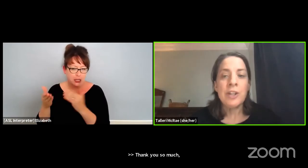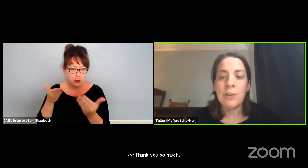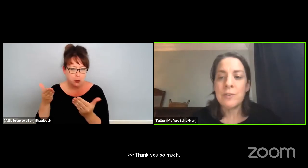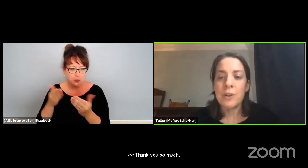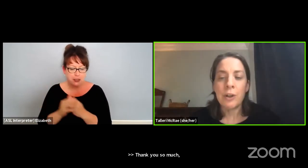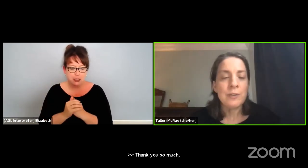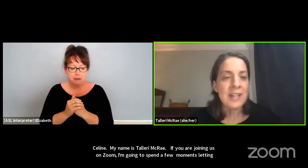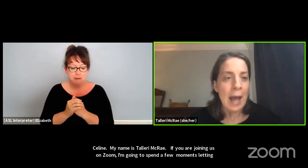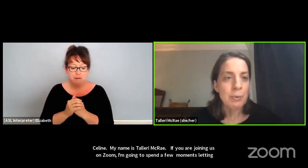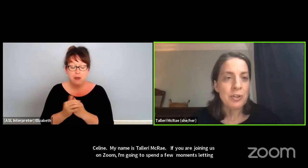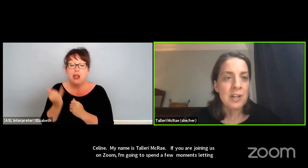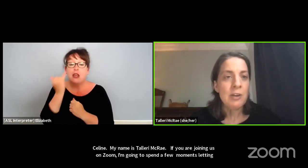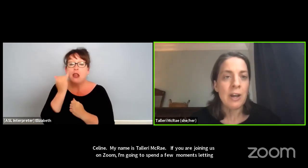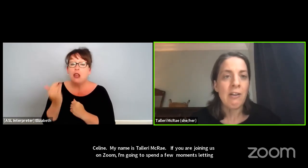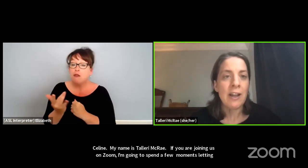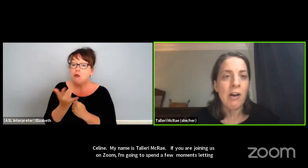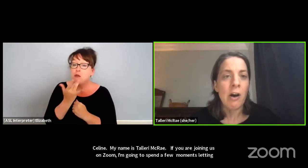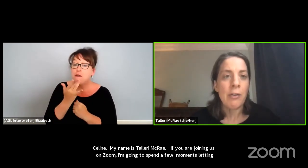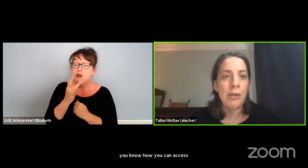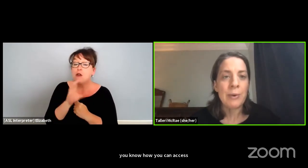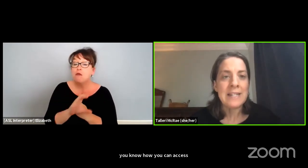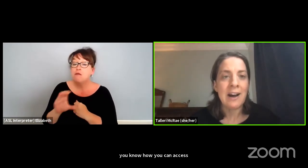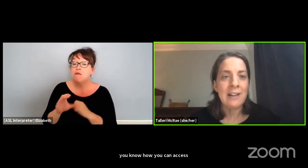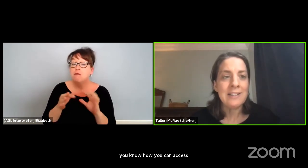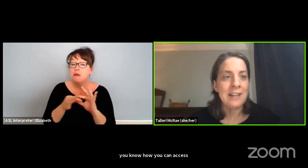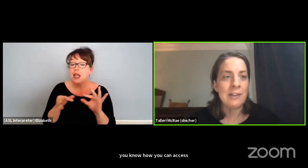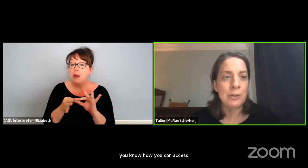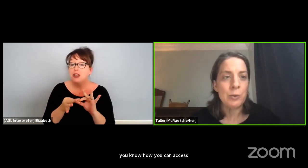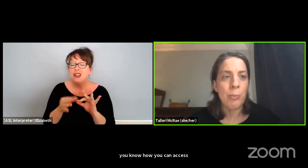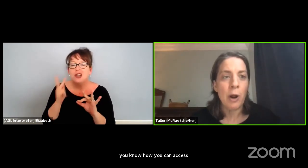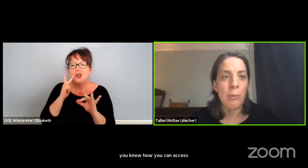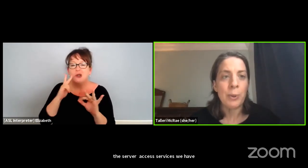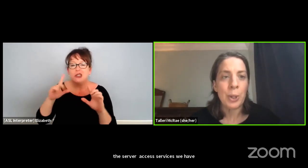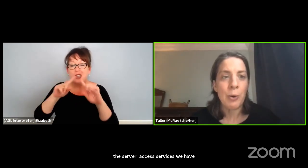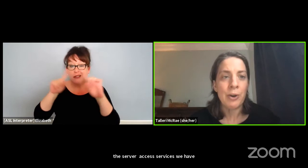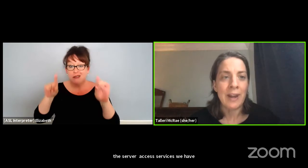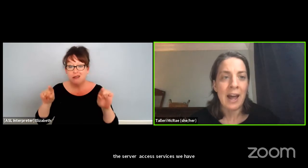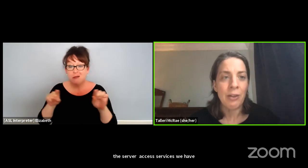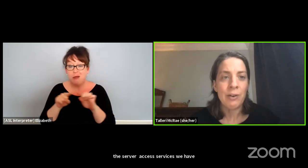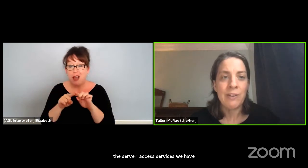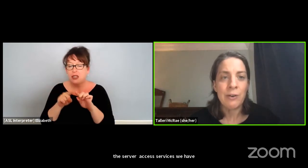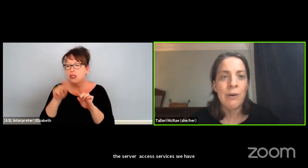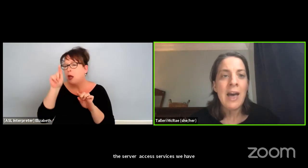To use the closed captioning, you can click on the three dots in the tool bar below your gallery view